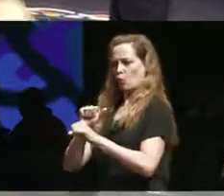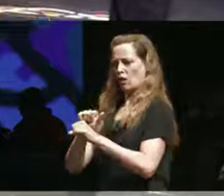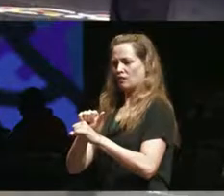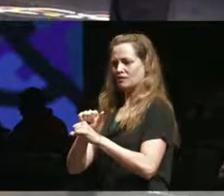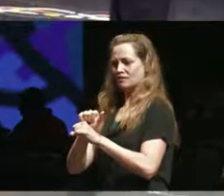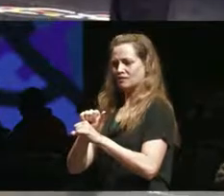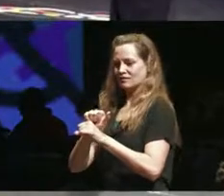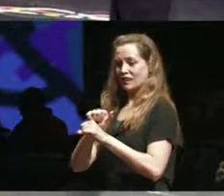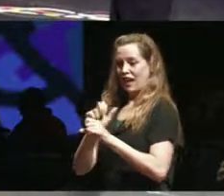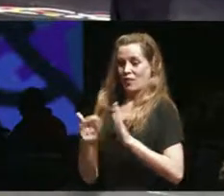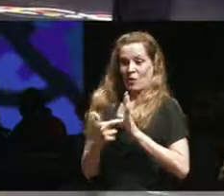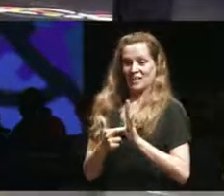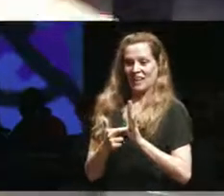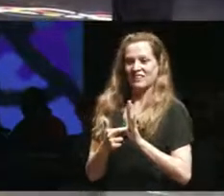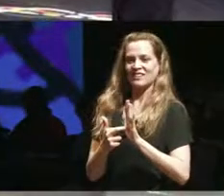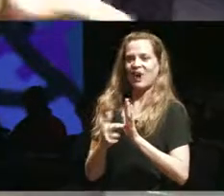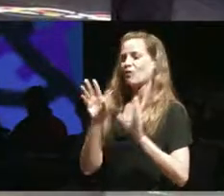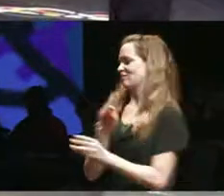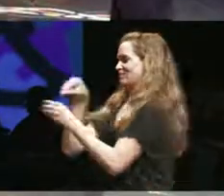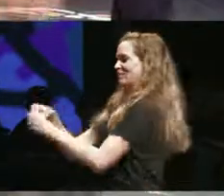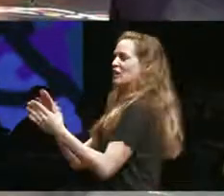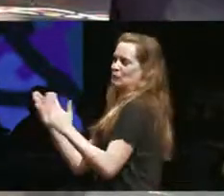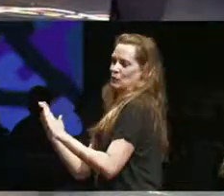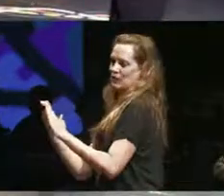context that we're presenting it in and and put in a different context because